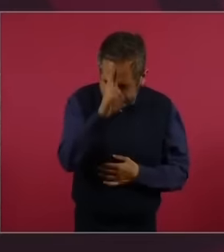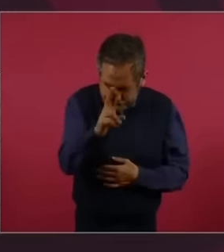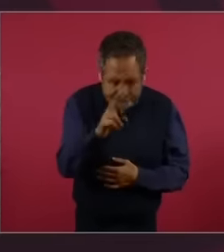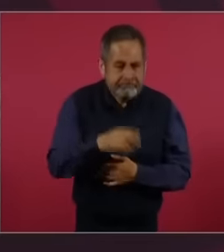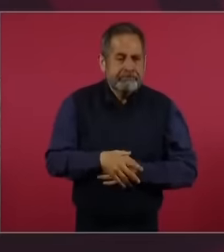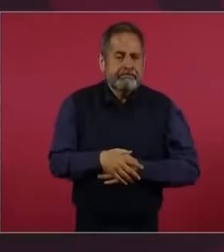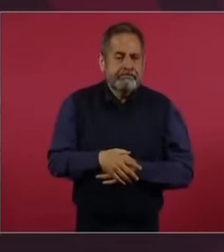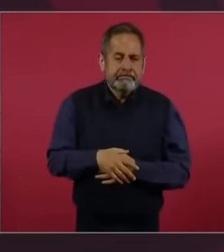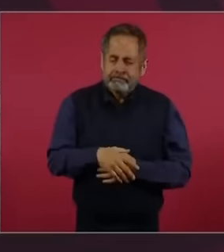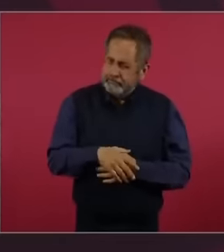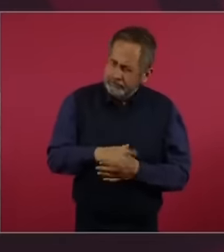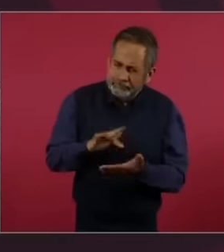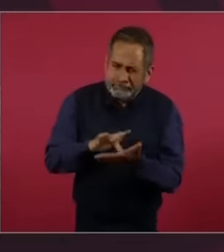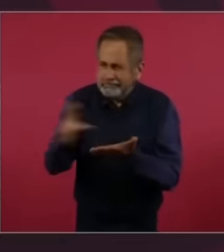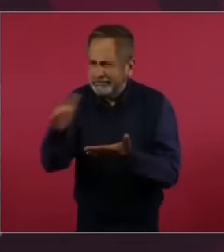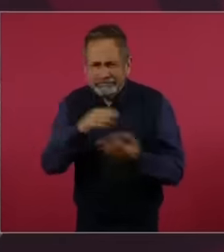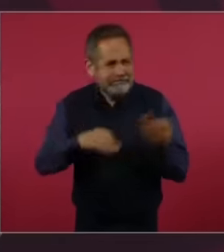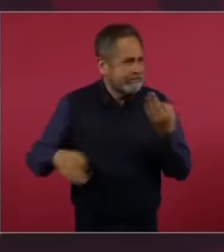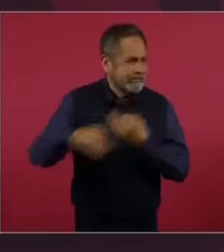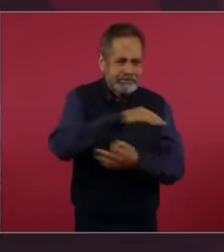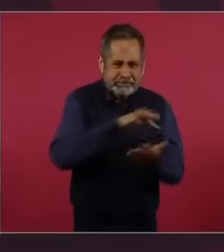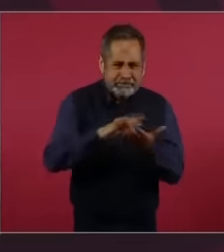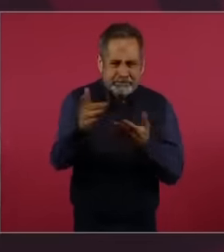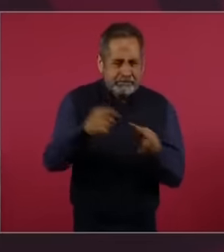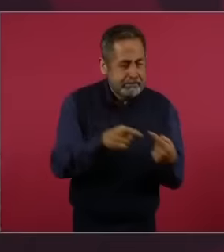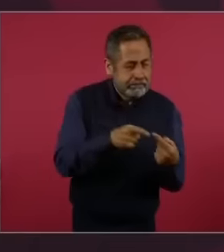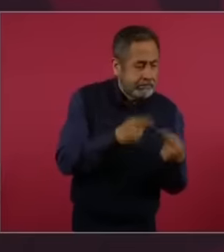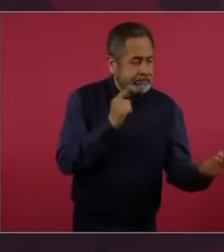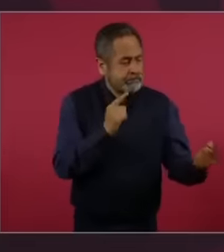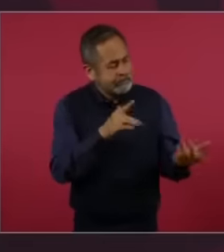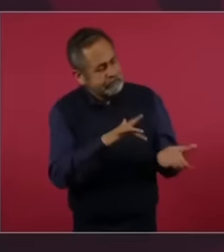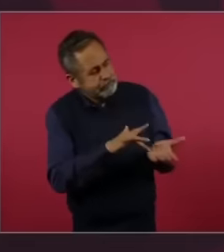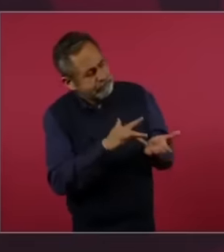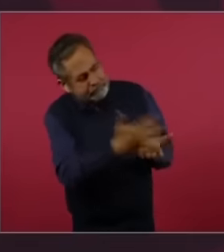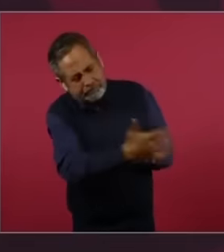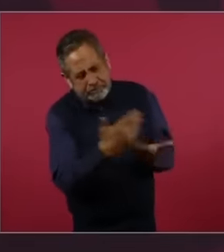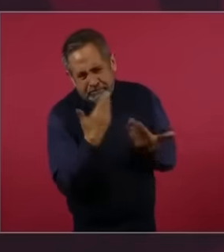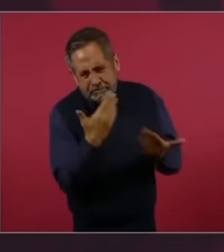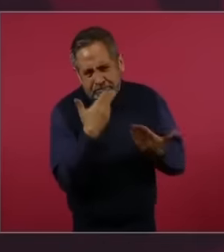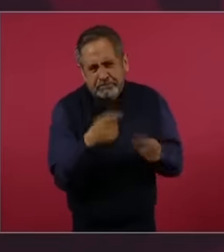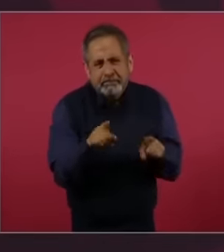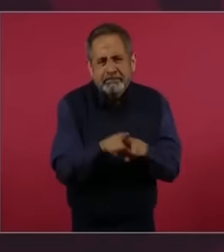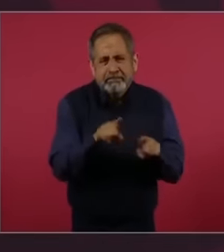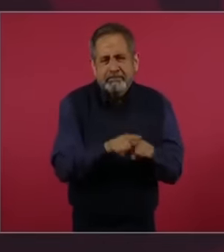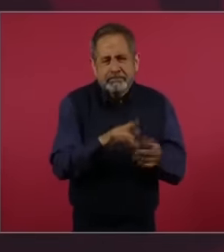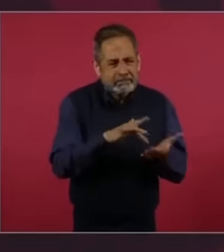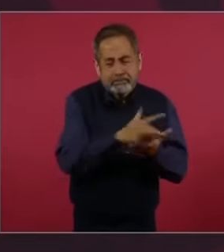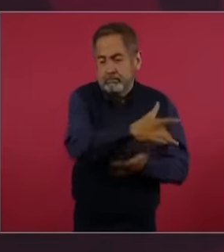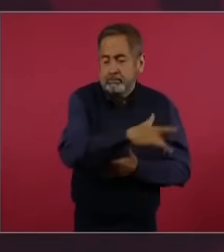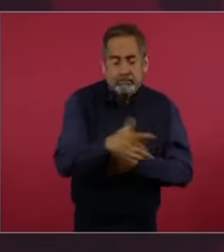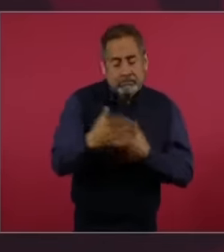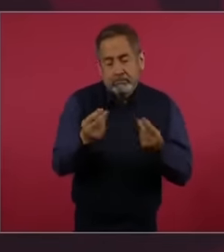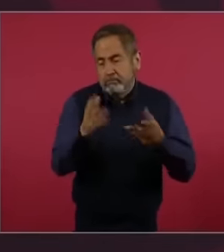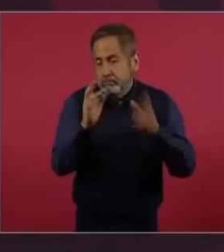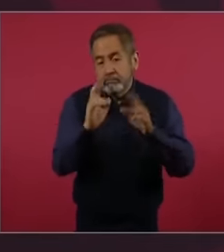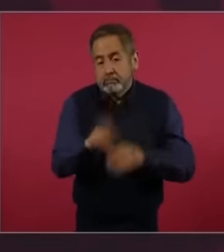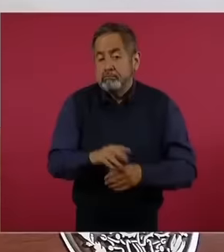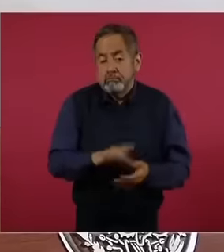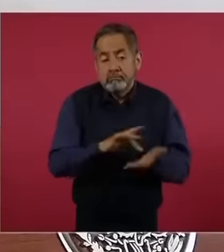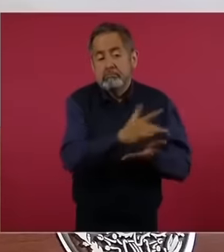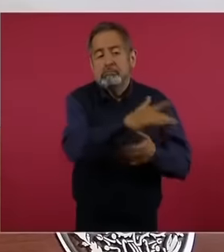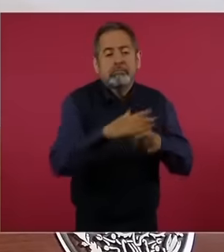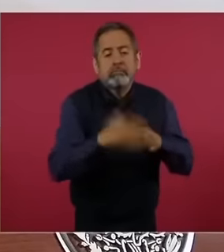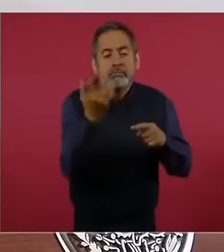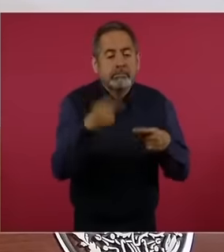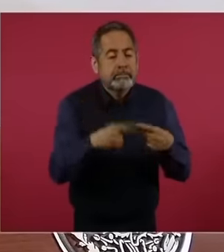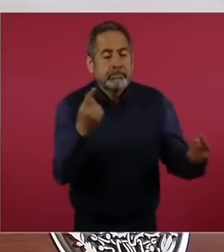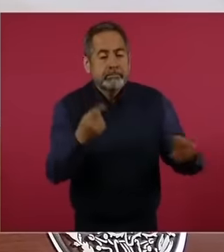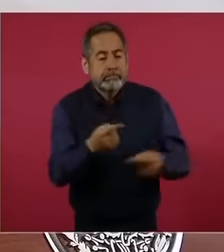my opponents very much. I thank them. Quite a bit because without the responsible respectful behavior